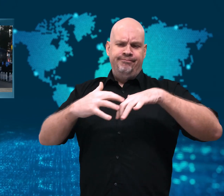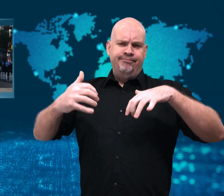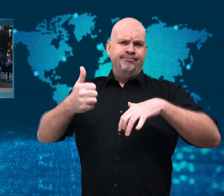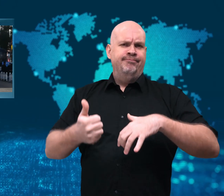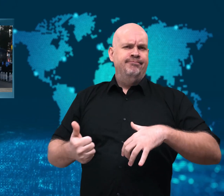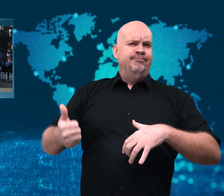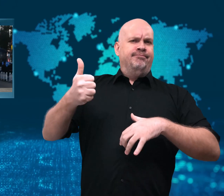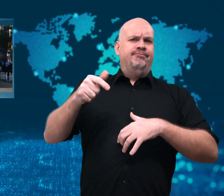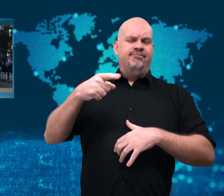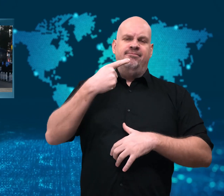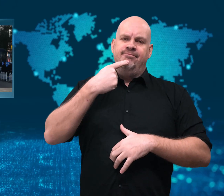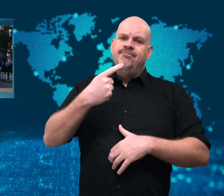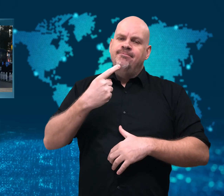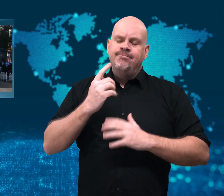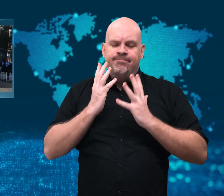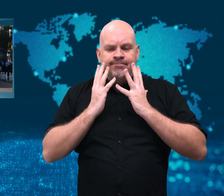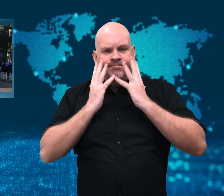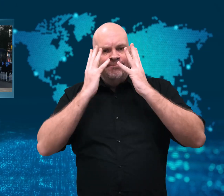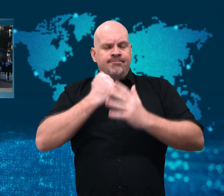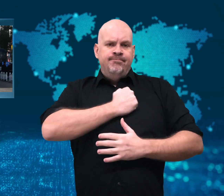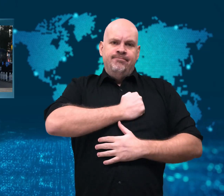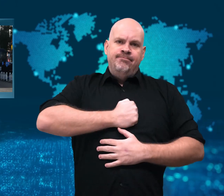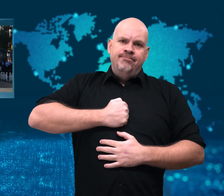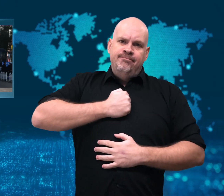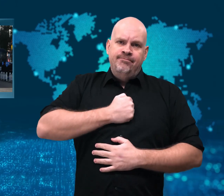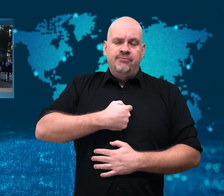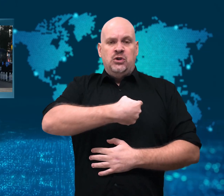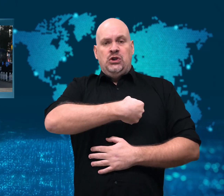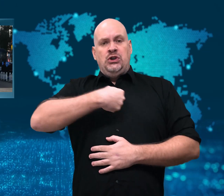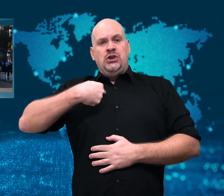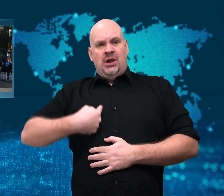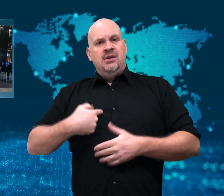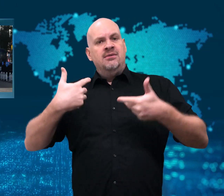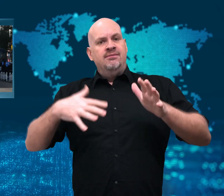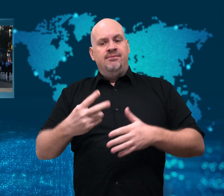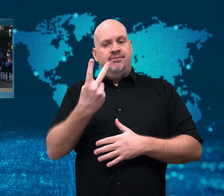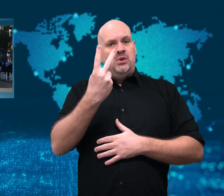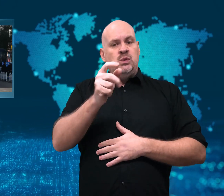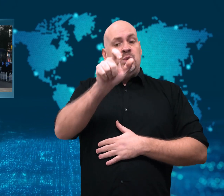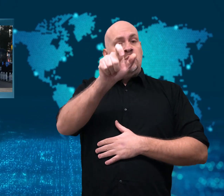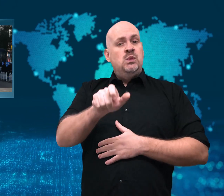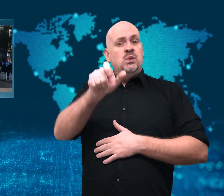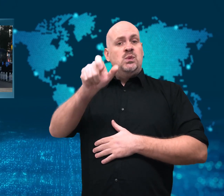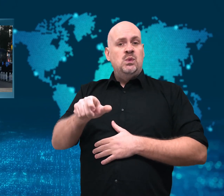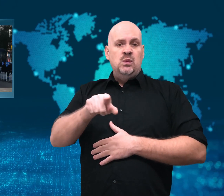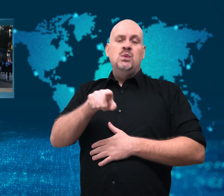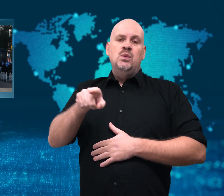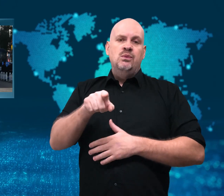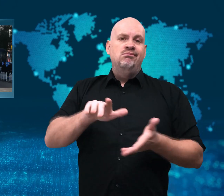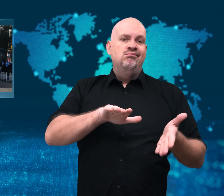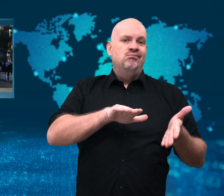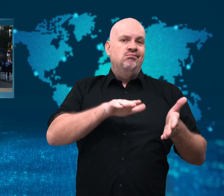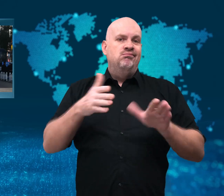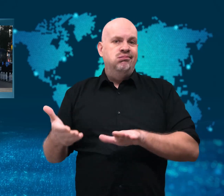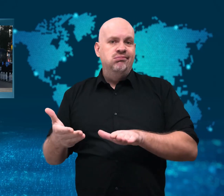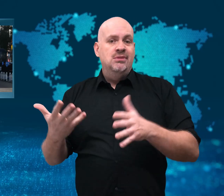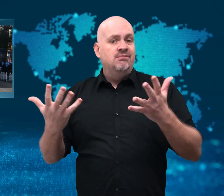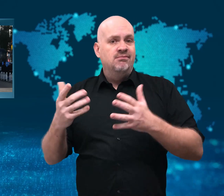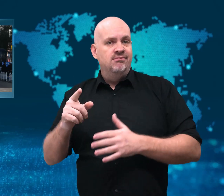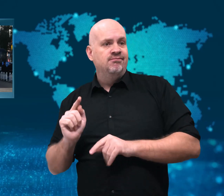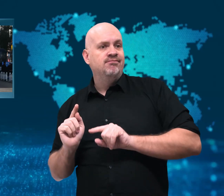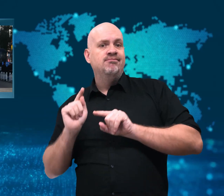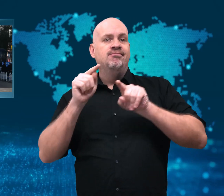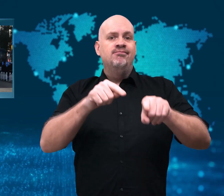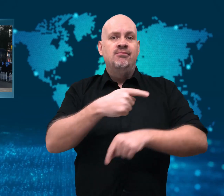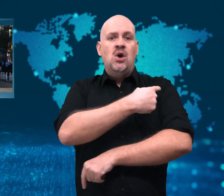A top Chinese official recently expressed “shame” for two deaths